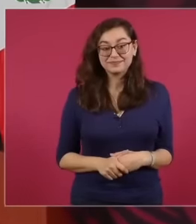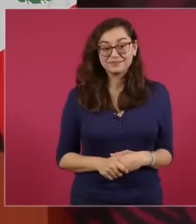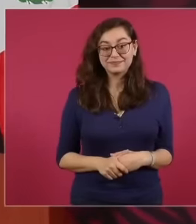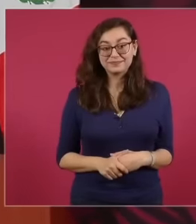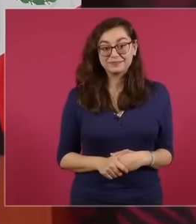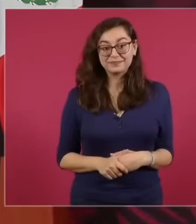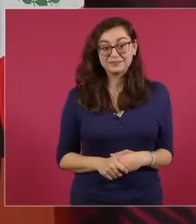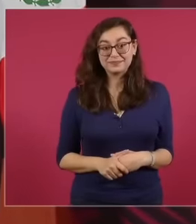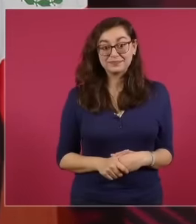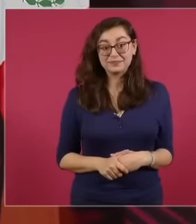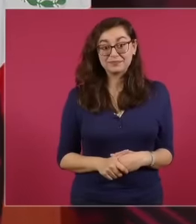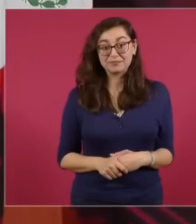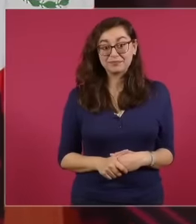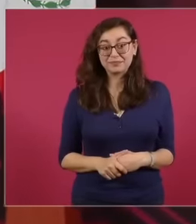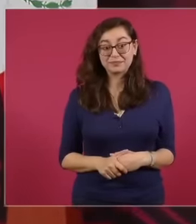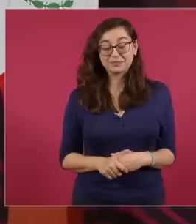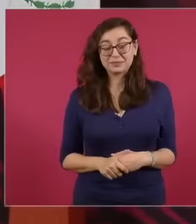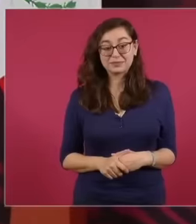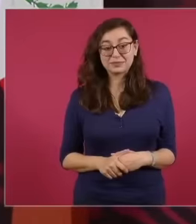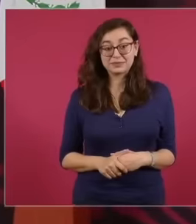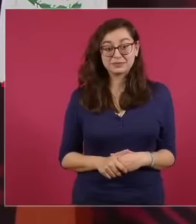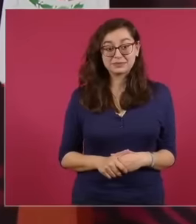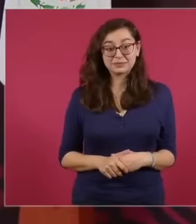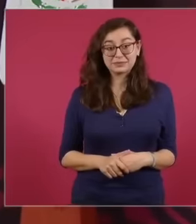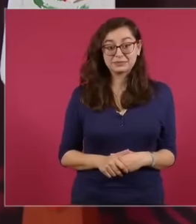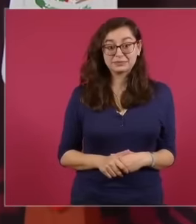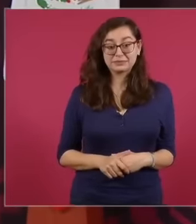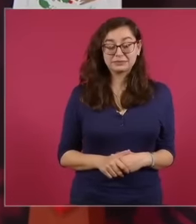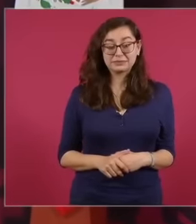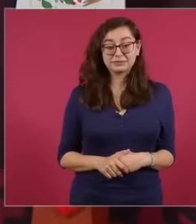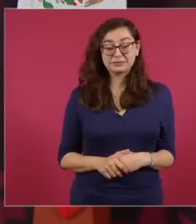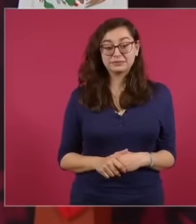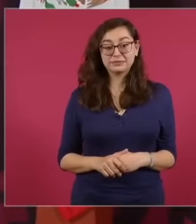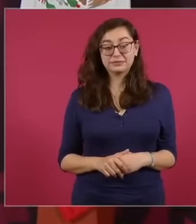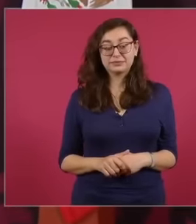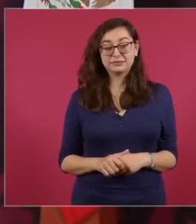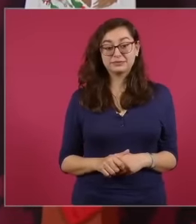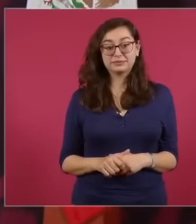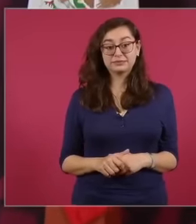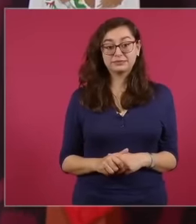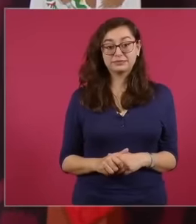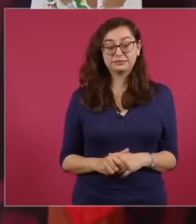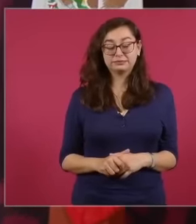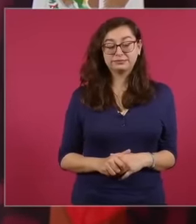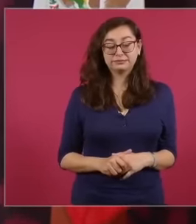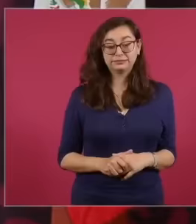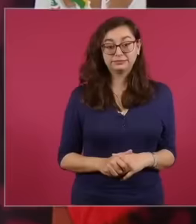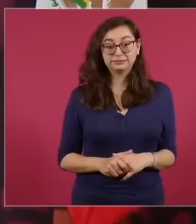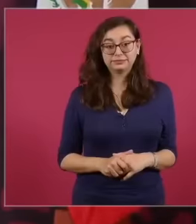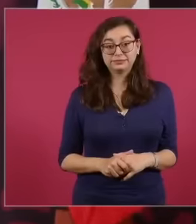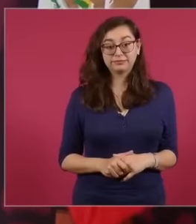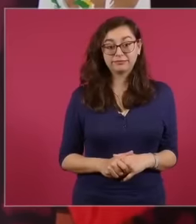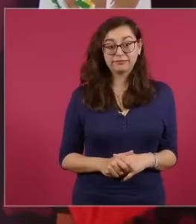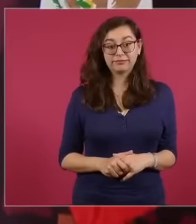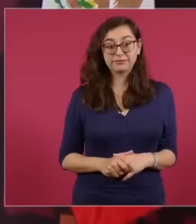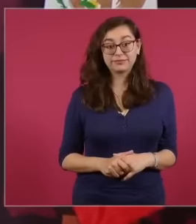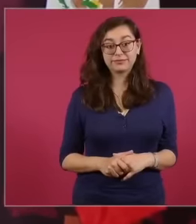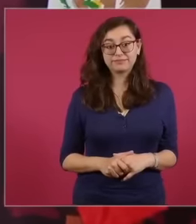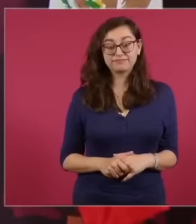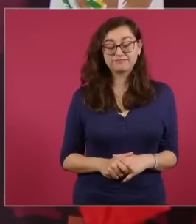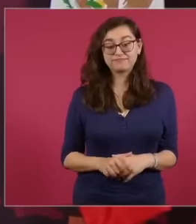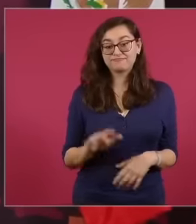eh well no we don't have to